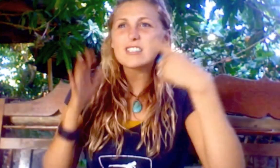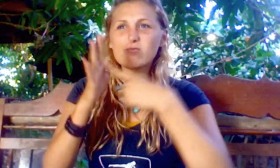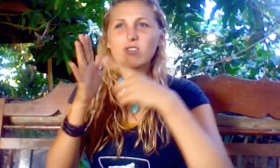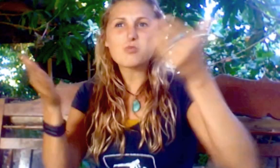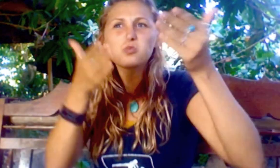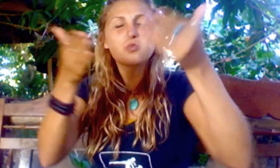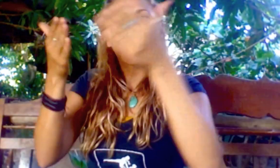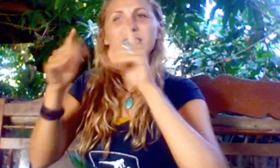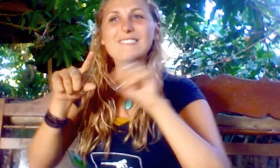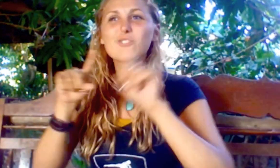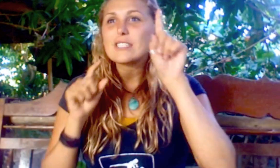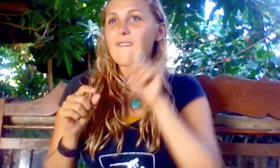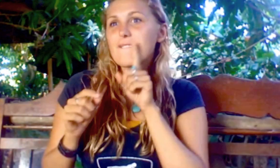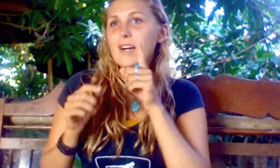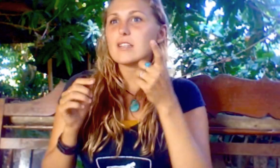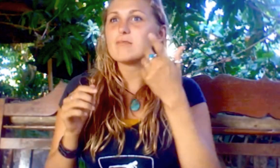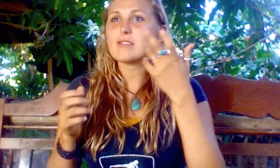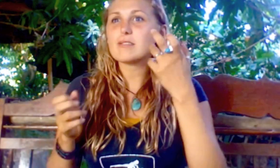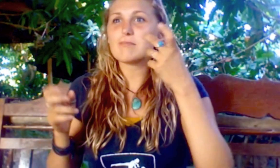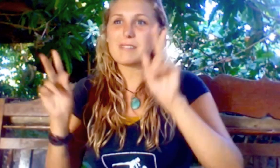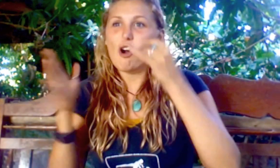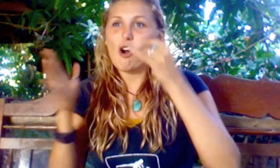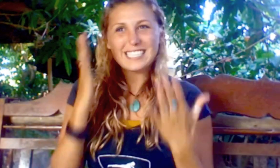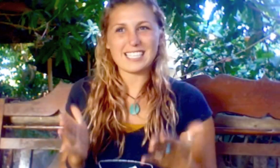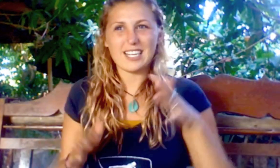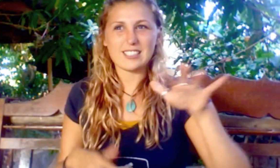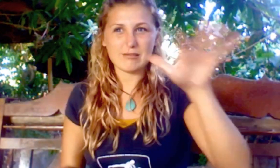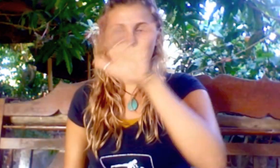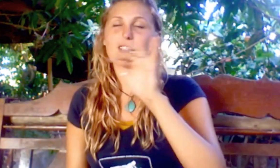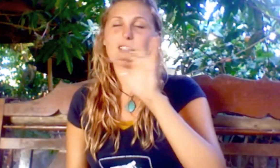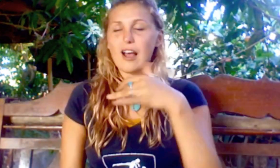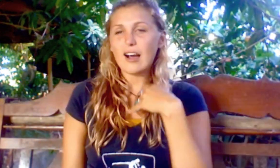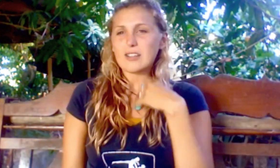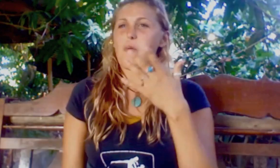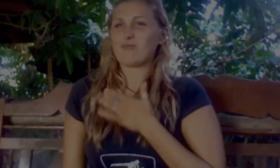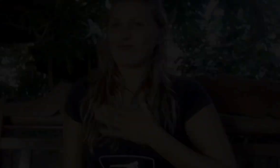and it introduces all types of Deaf people - more of artists.